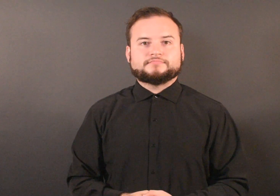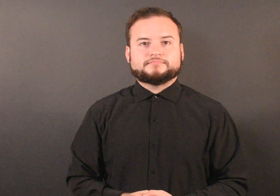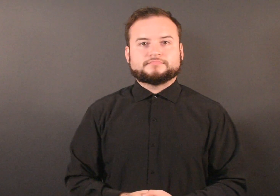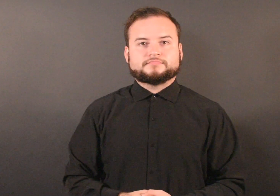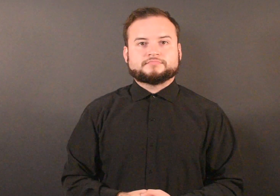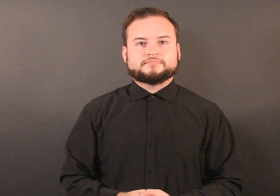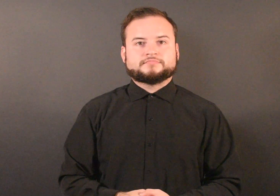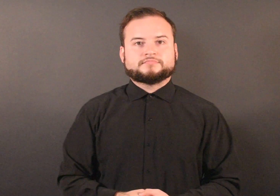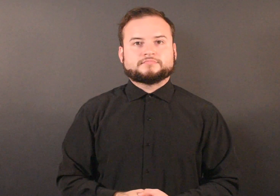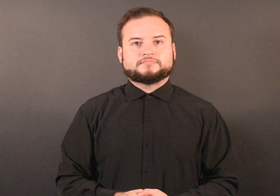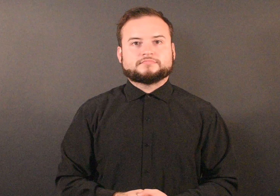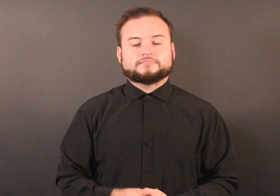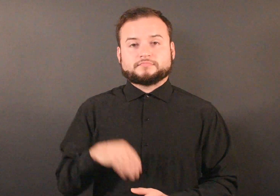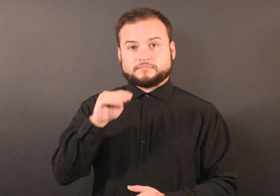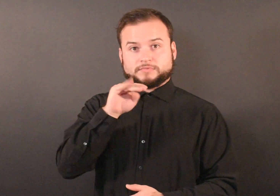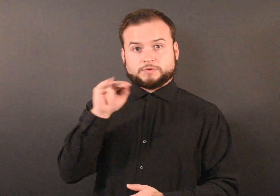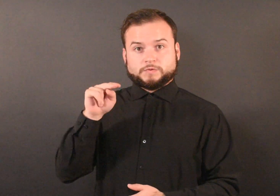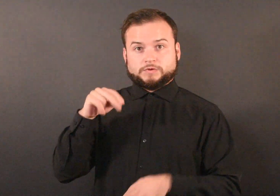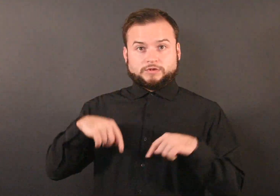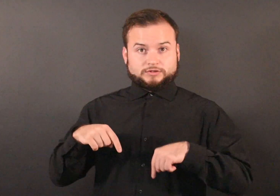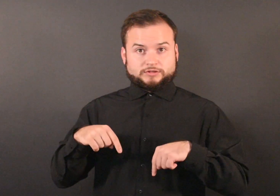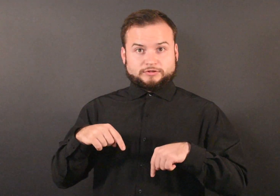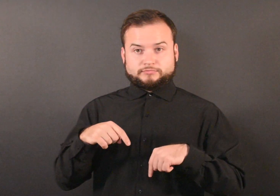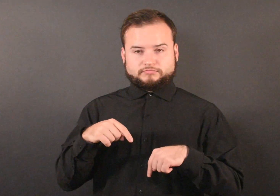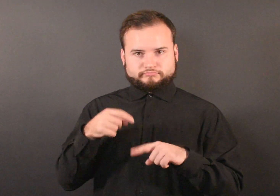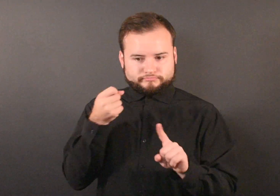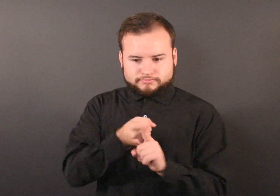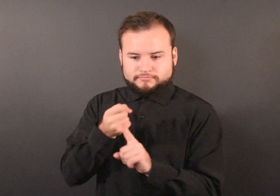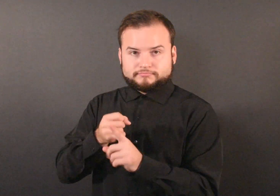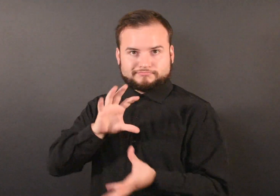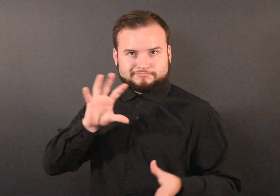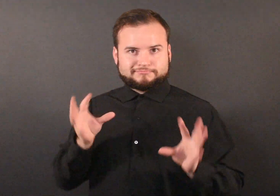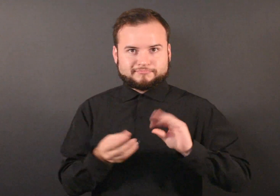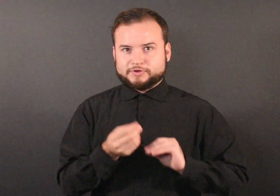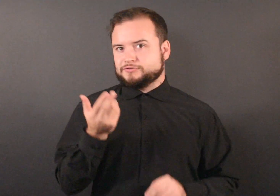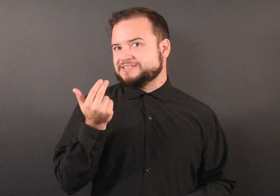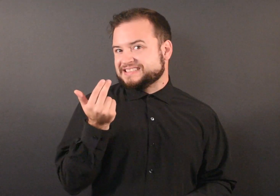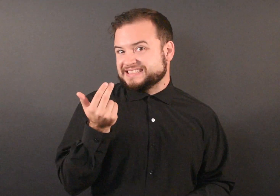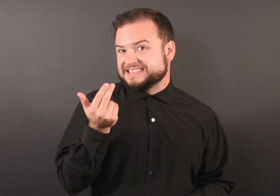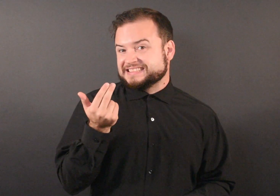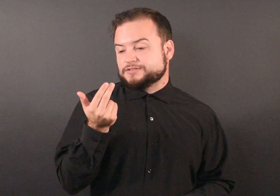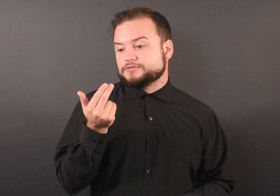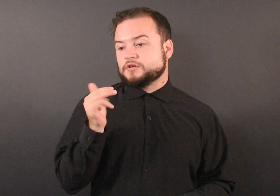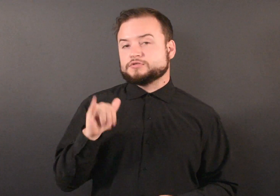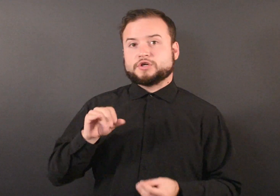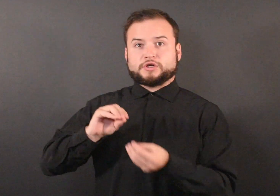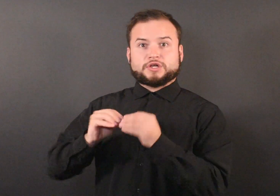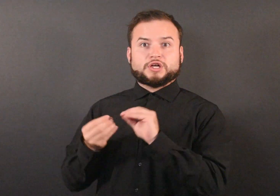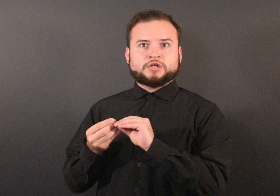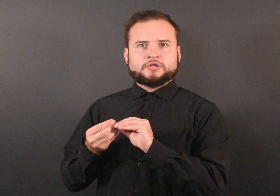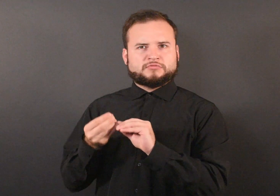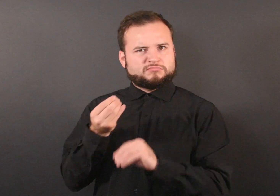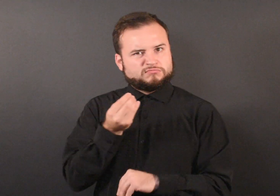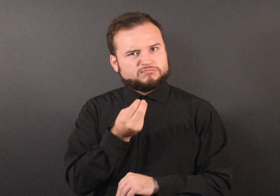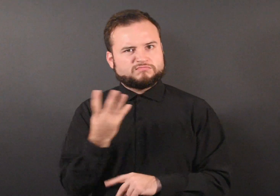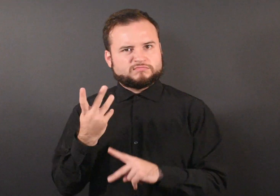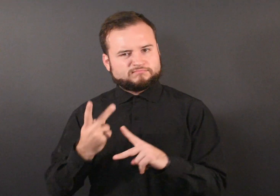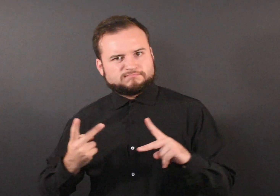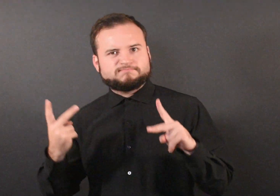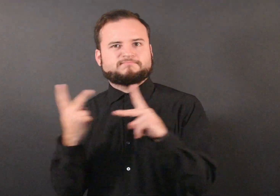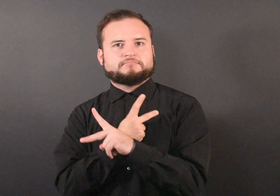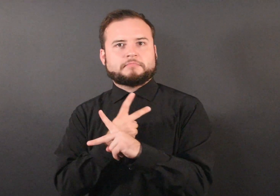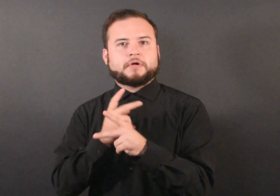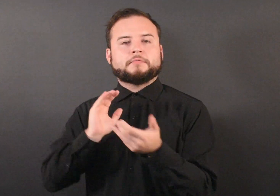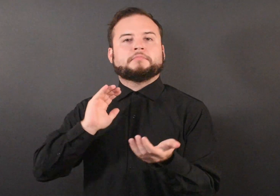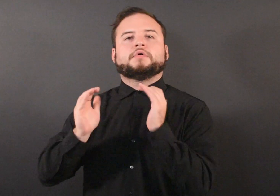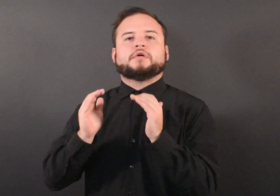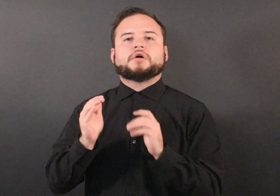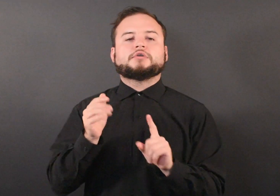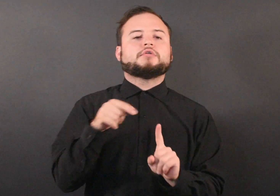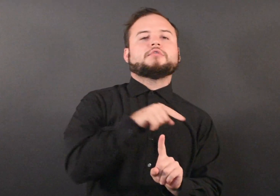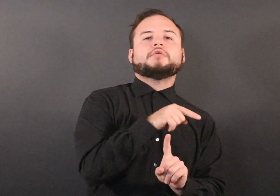Minnesota’s 13 cases are several times greater than the number of cases the state sees in